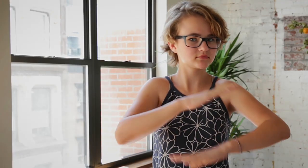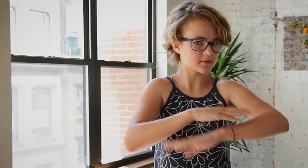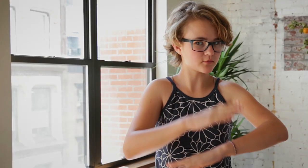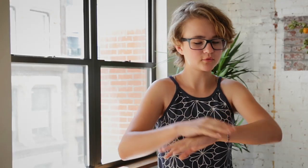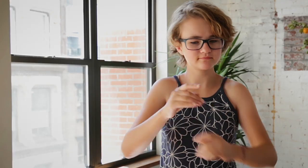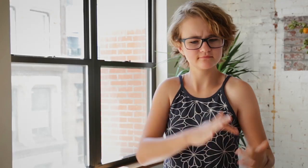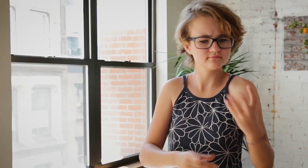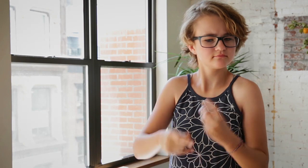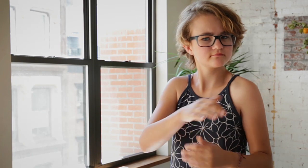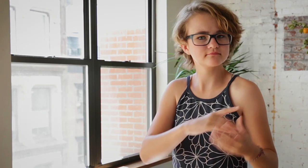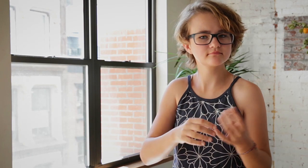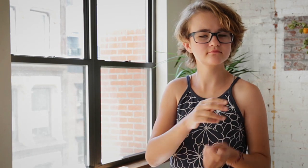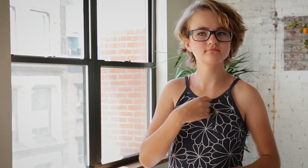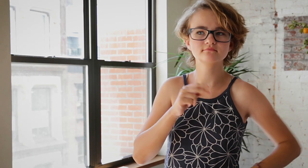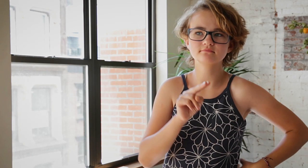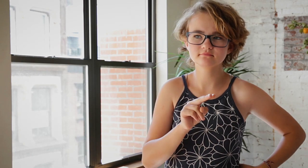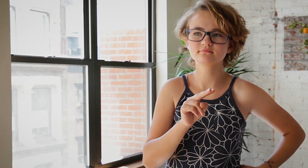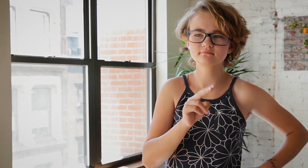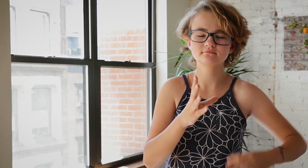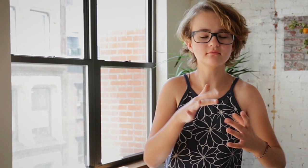We sat at the table and he started doing things. I was observing.